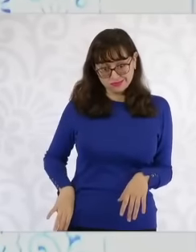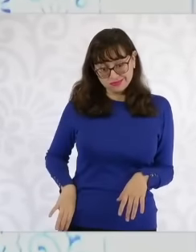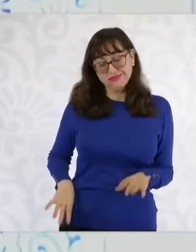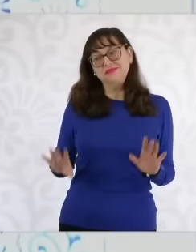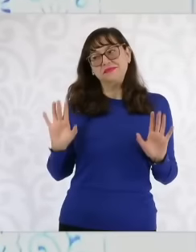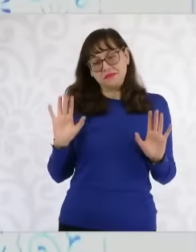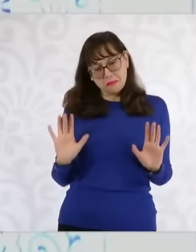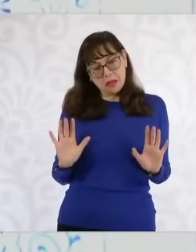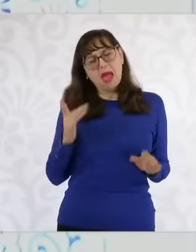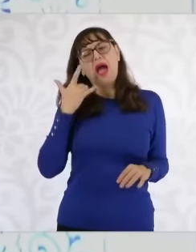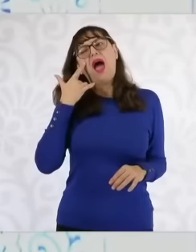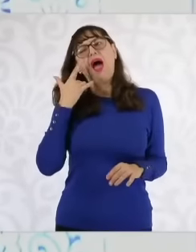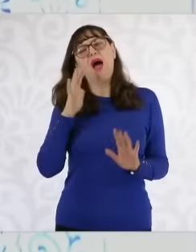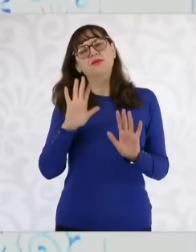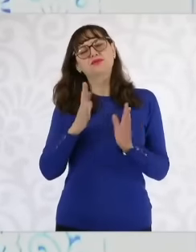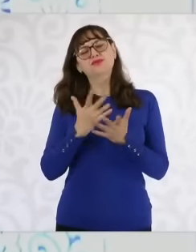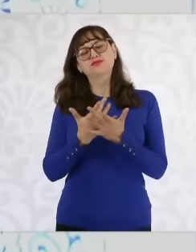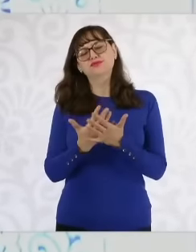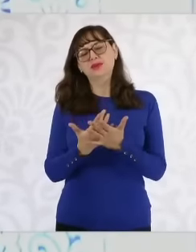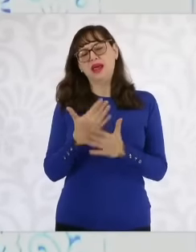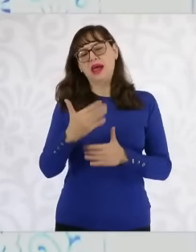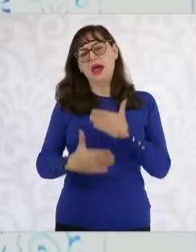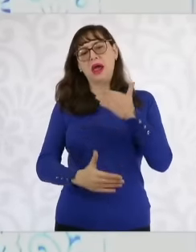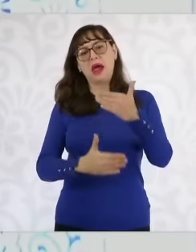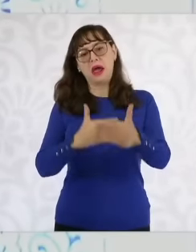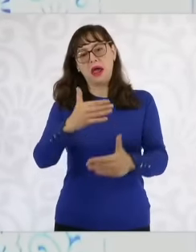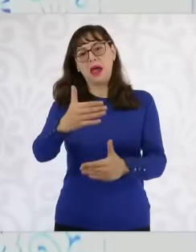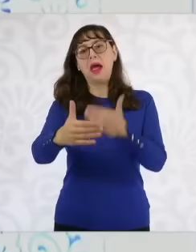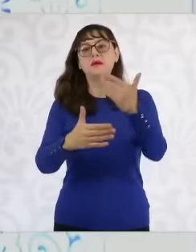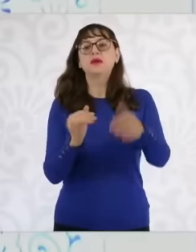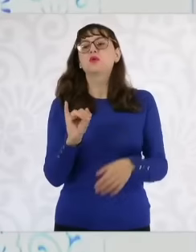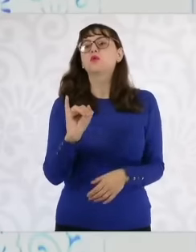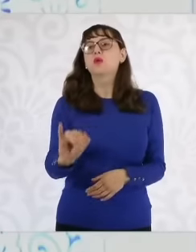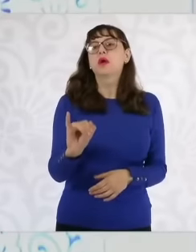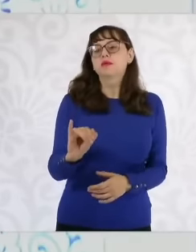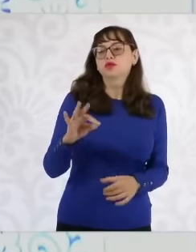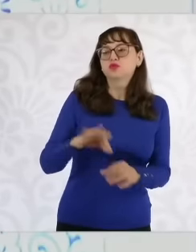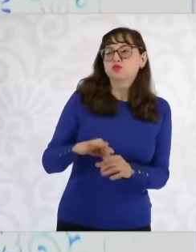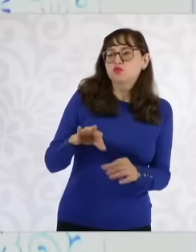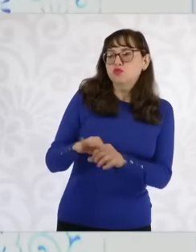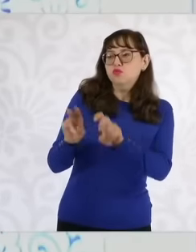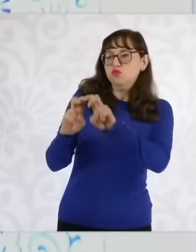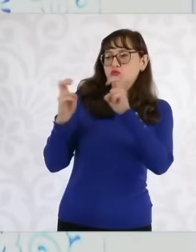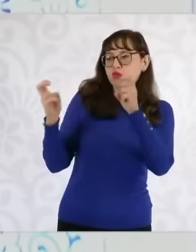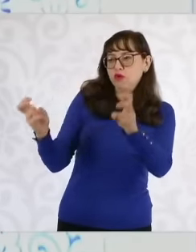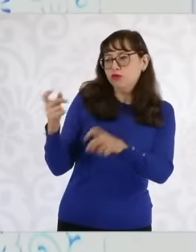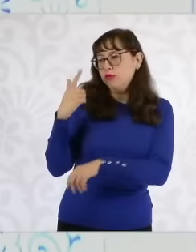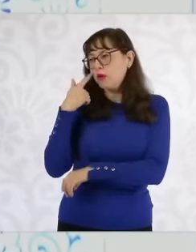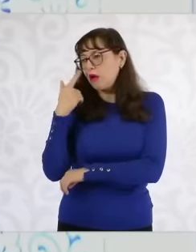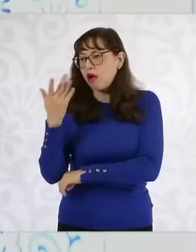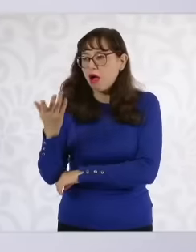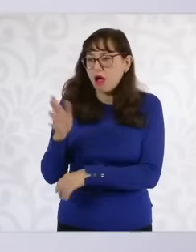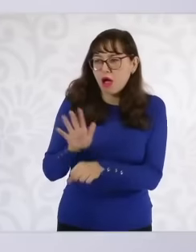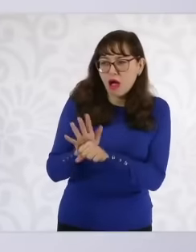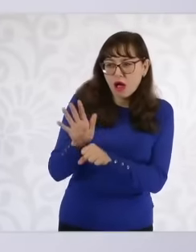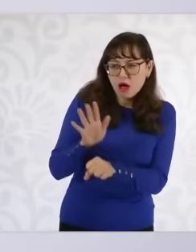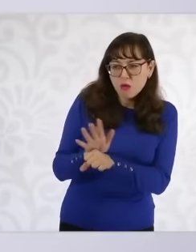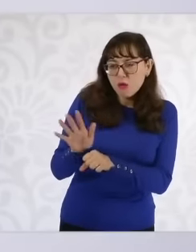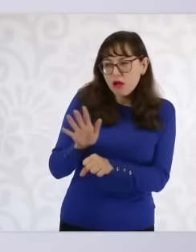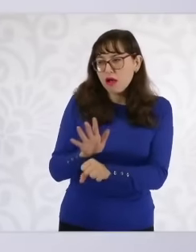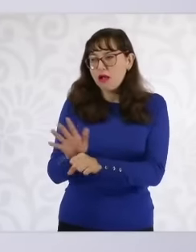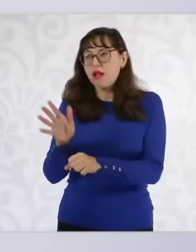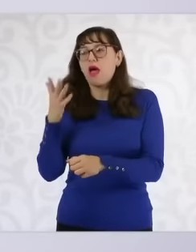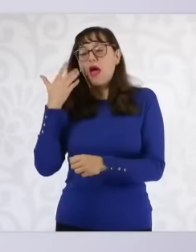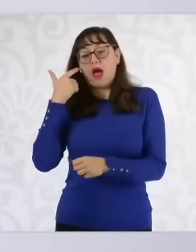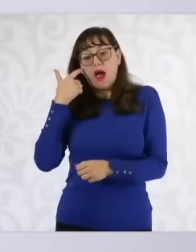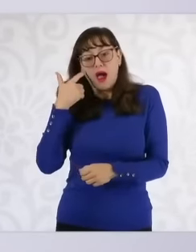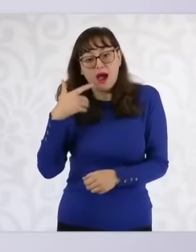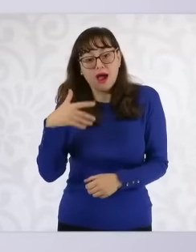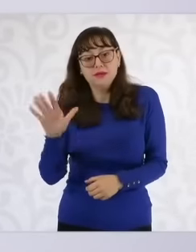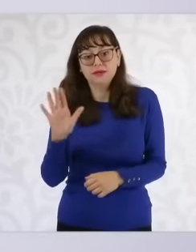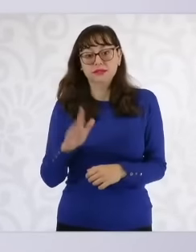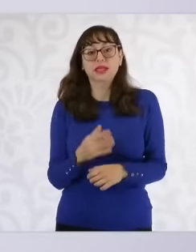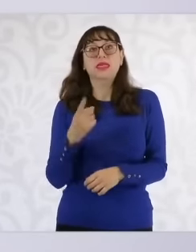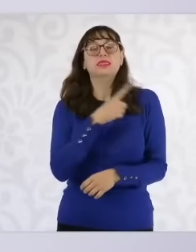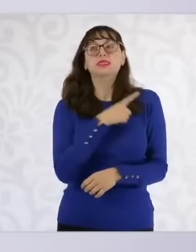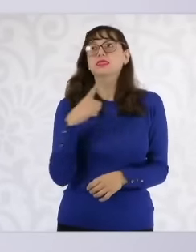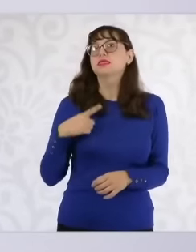Let's see how they are going to vote. Let's see if the eight ministers required for this